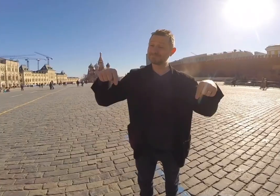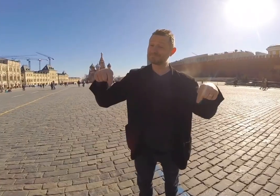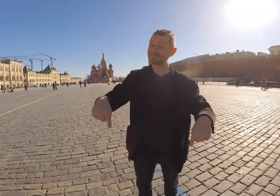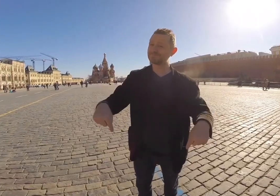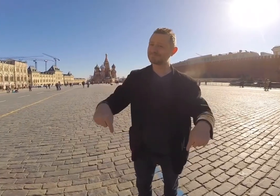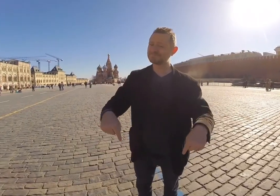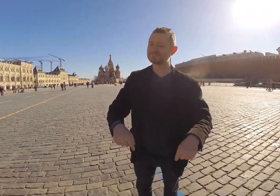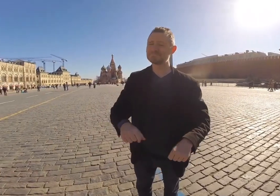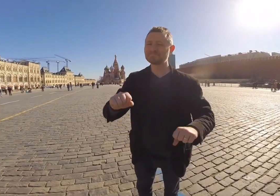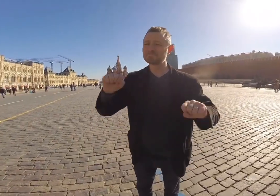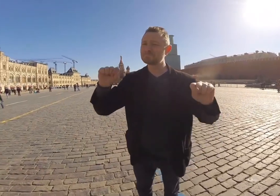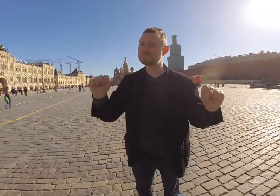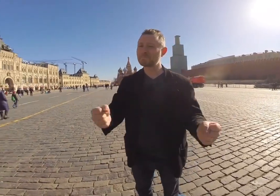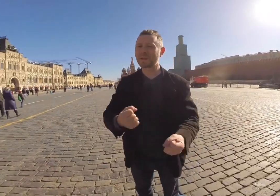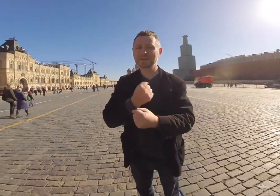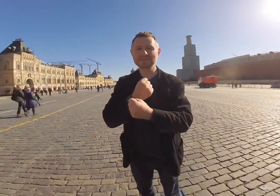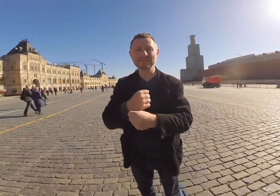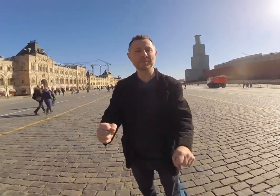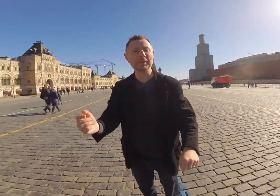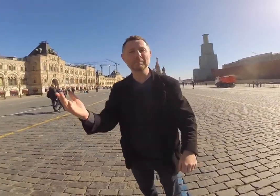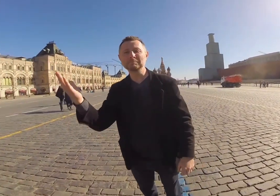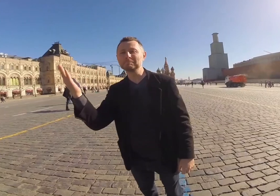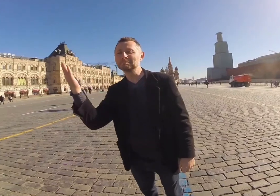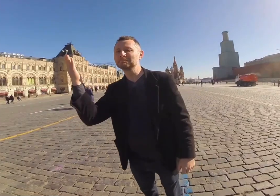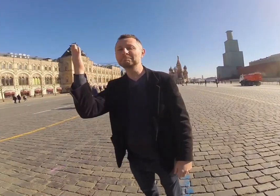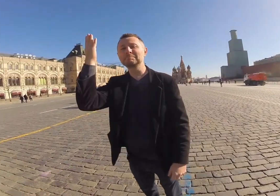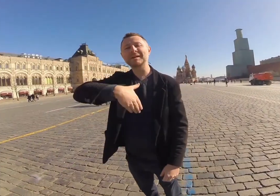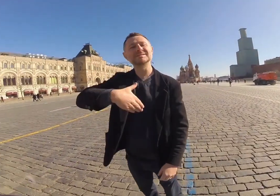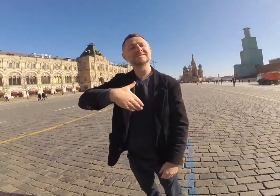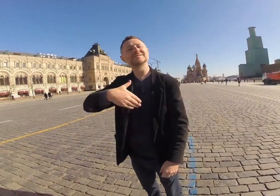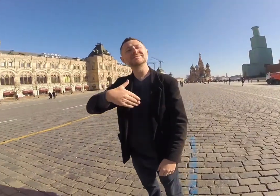This is impossible to miss—Moscow! Look over there,